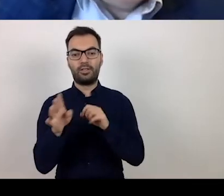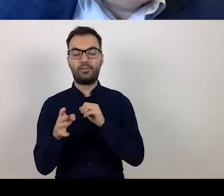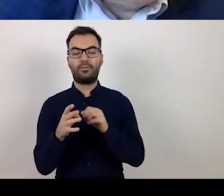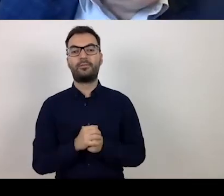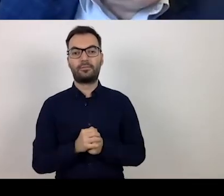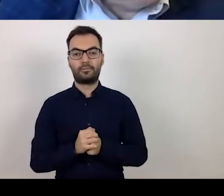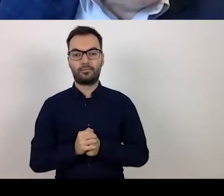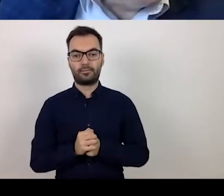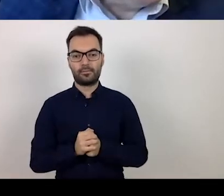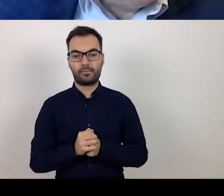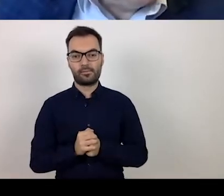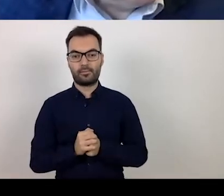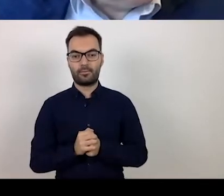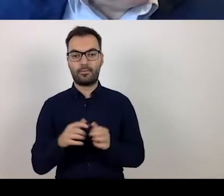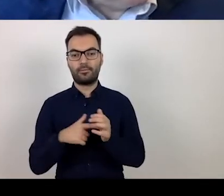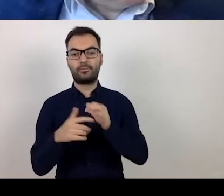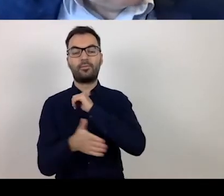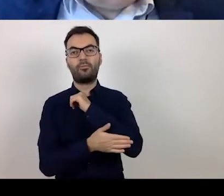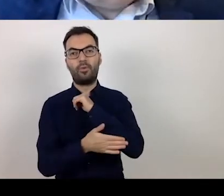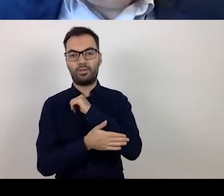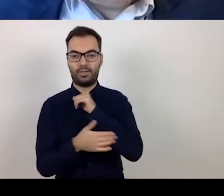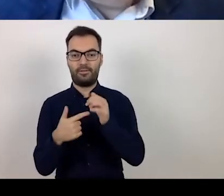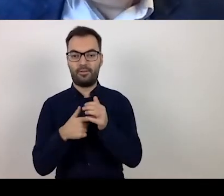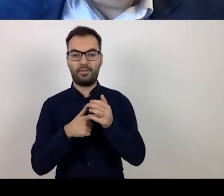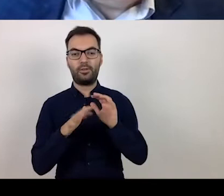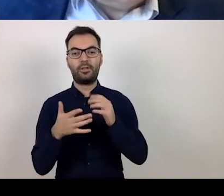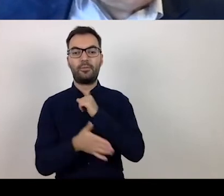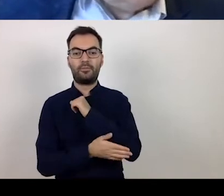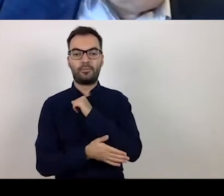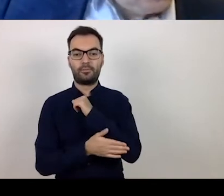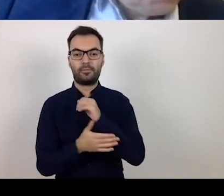These are the basic funds,